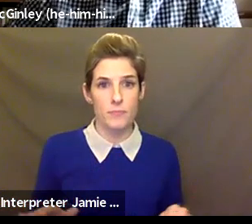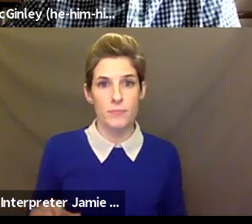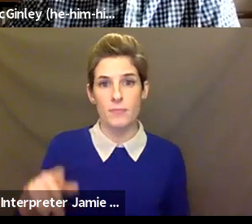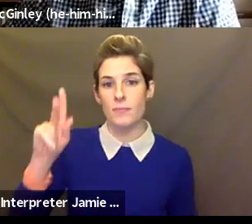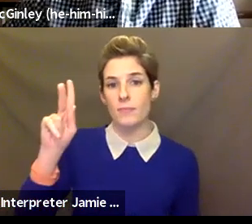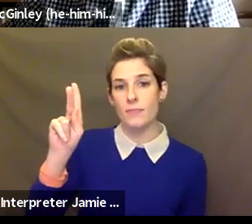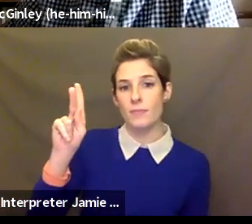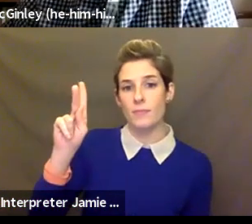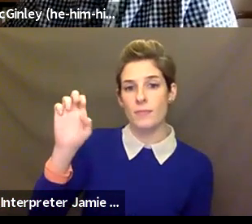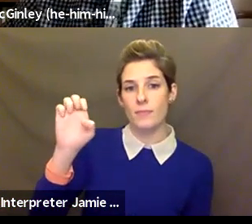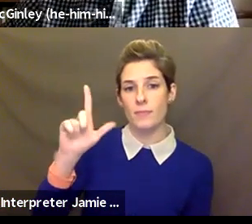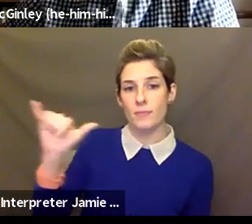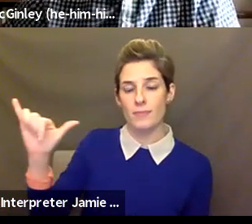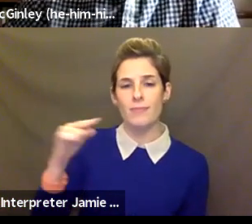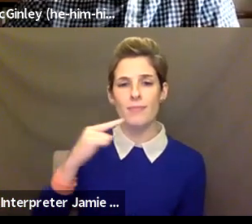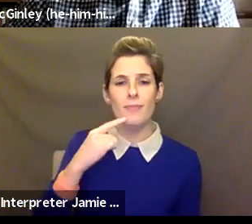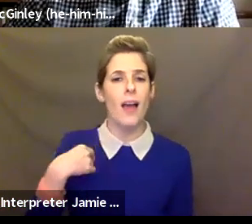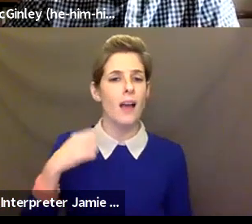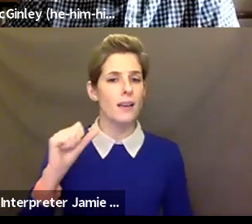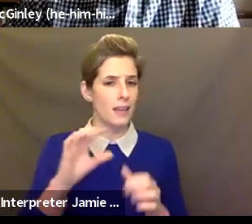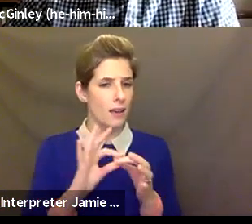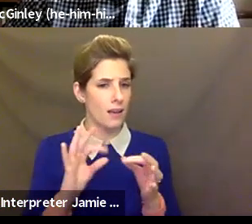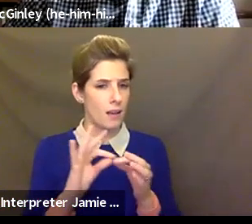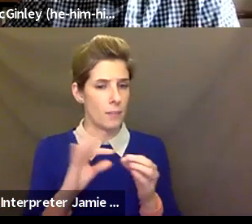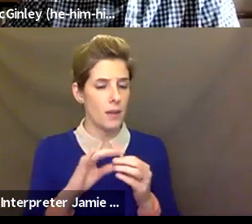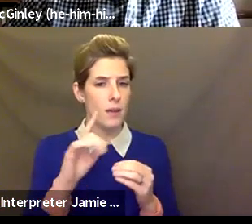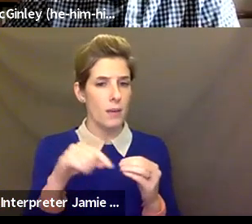Kelly Donovan: I can speak to that. I was just dealing with a